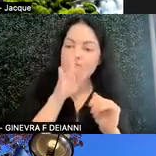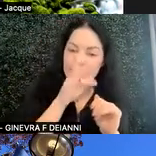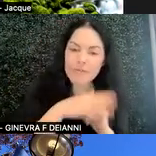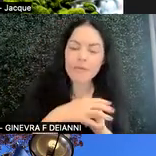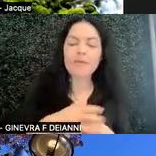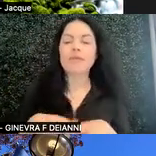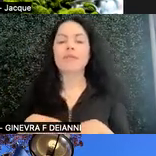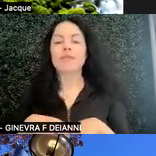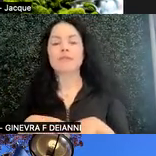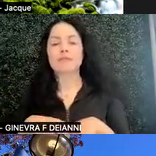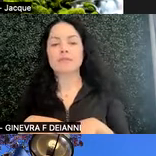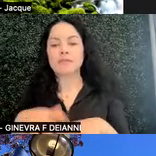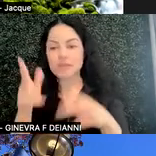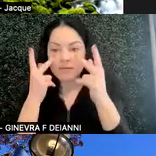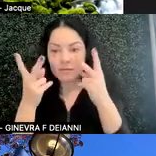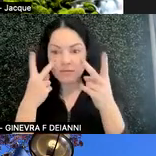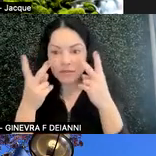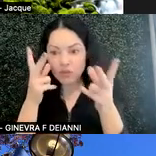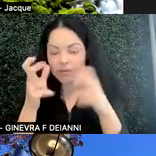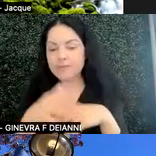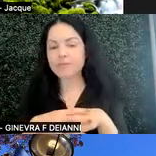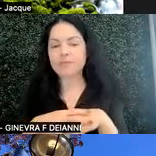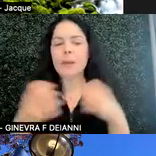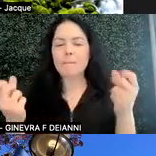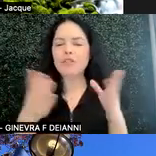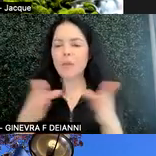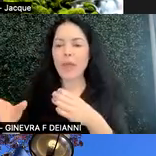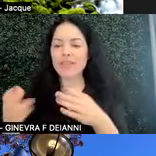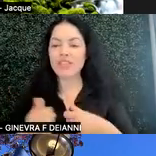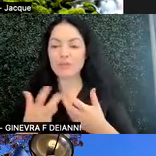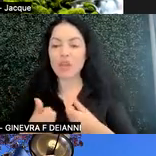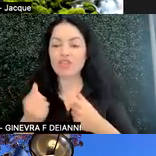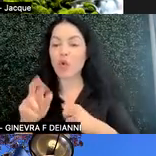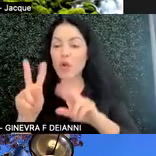And then multiple ways of expression or assessment for everything.